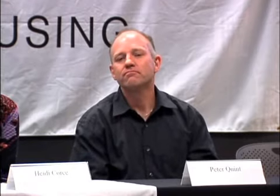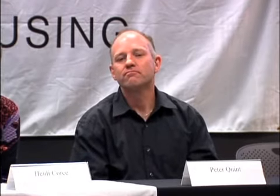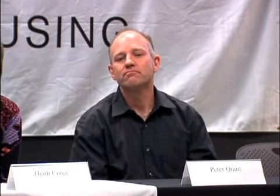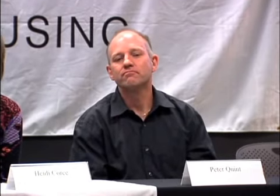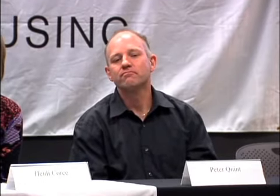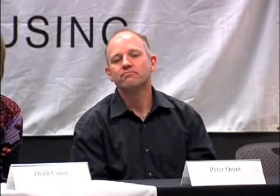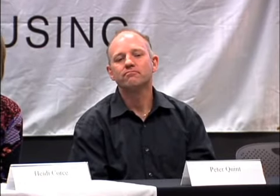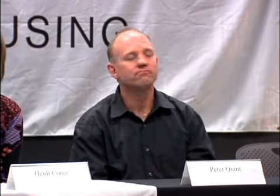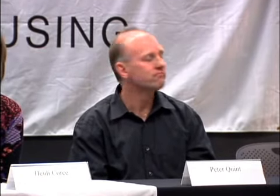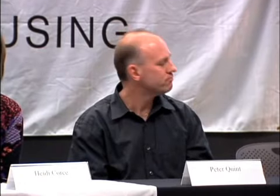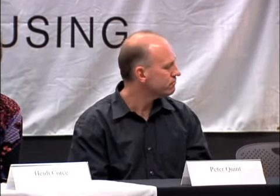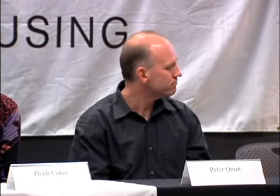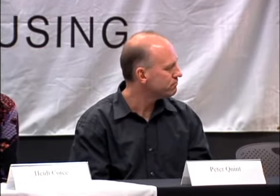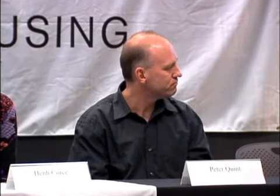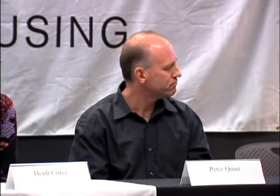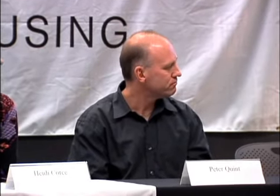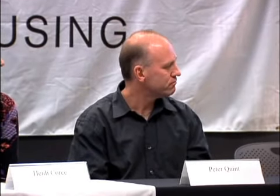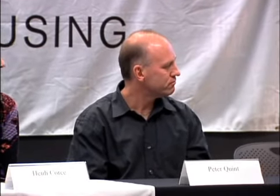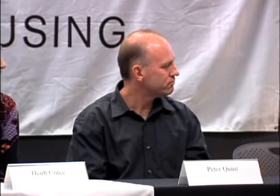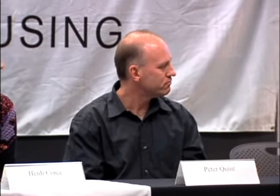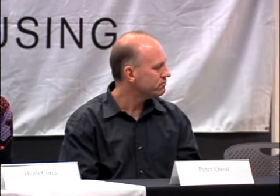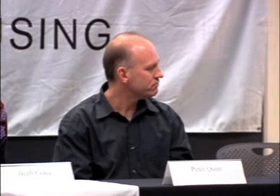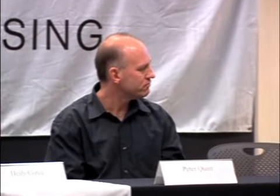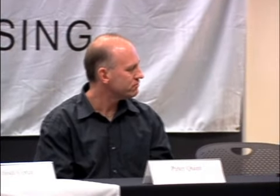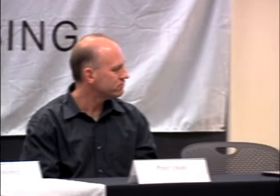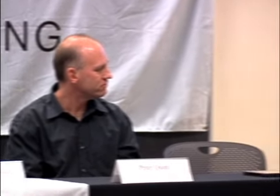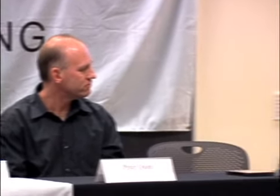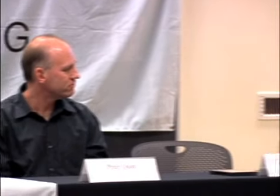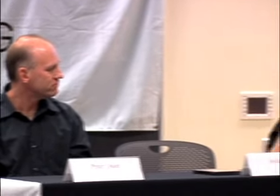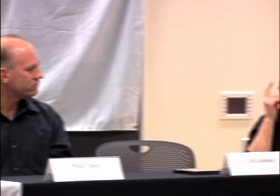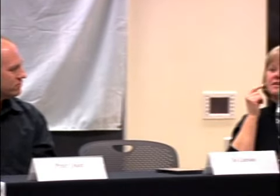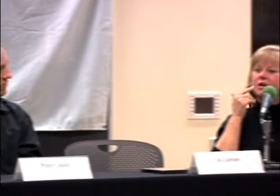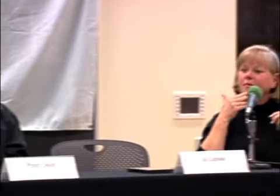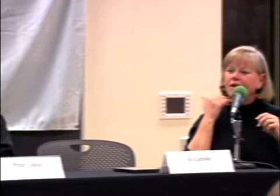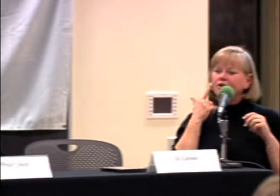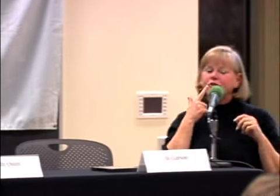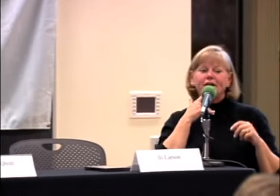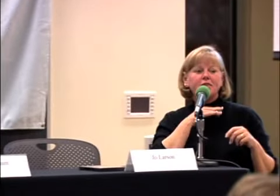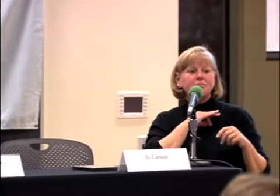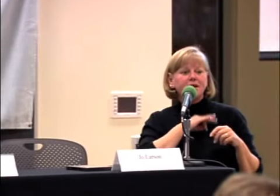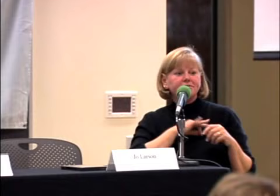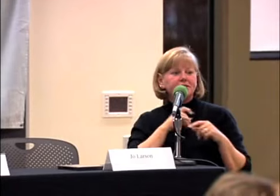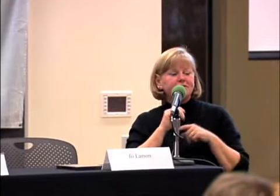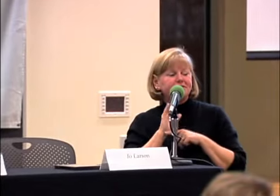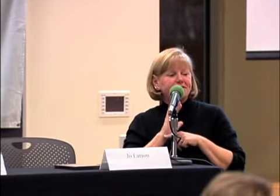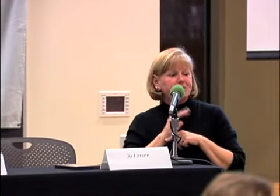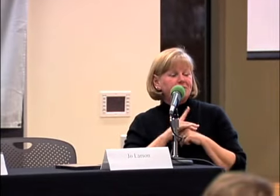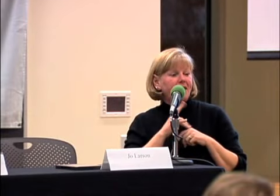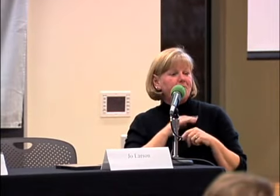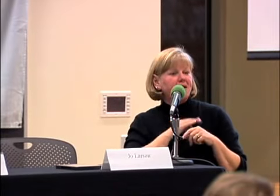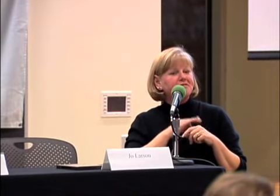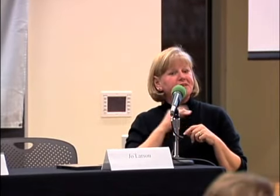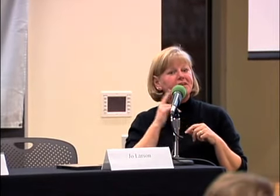HOPEFULLY THE AUDIENCE KNOWS OUR PANEL A LITTLE BIT. YOU SAW THE